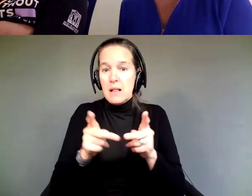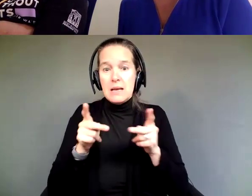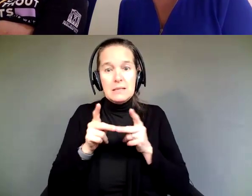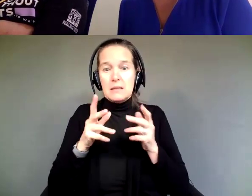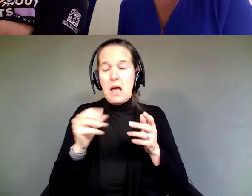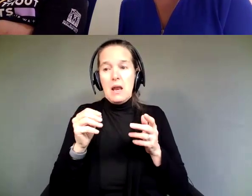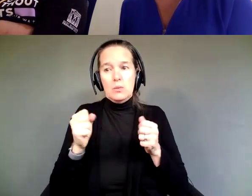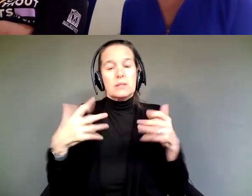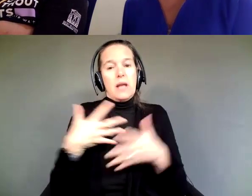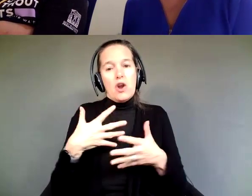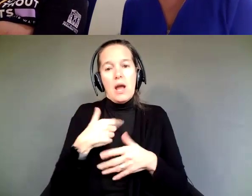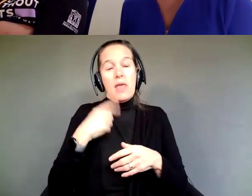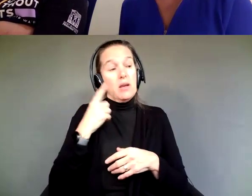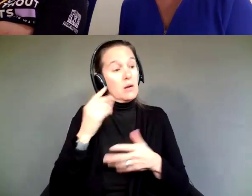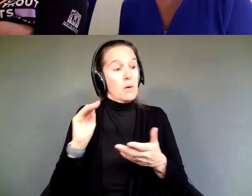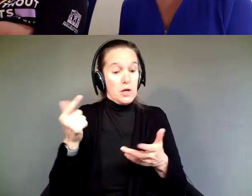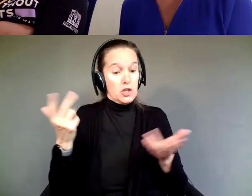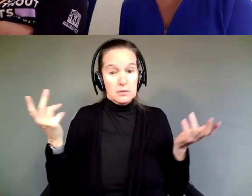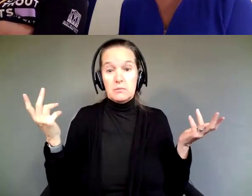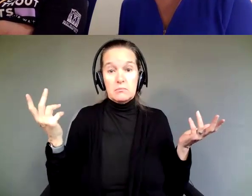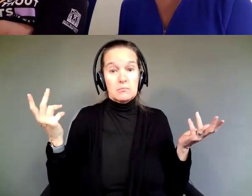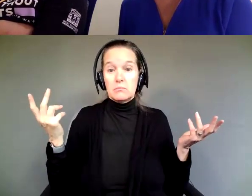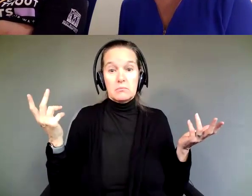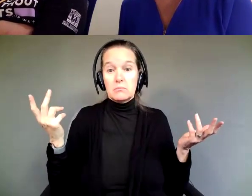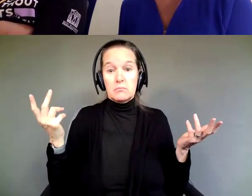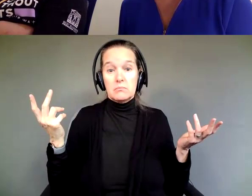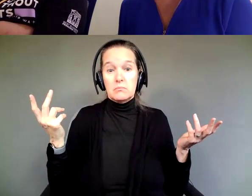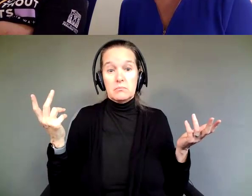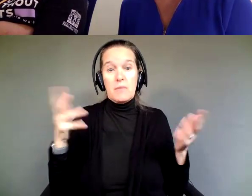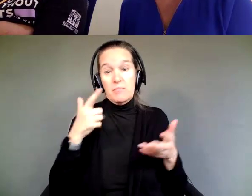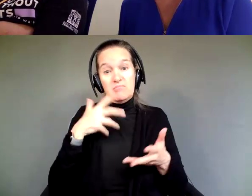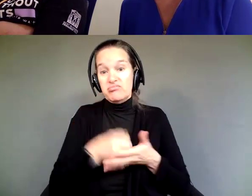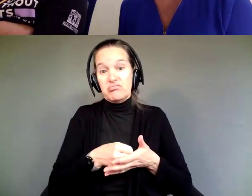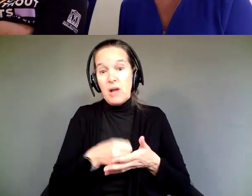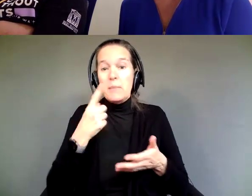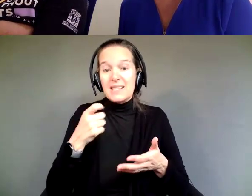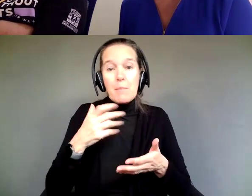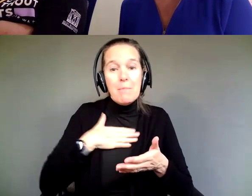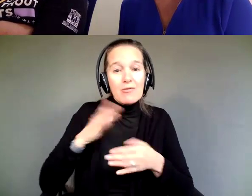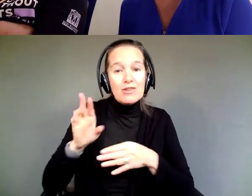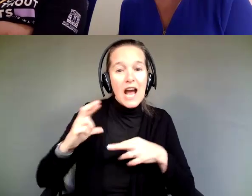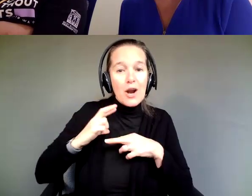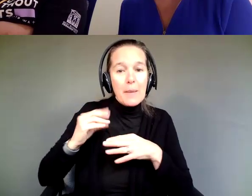I thought, oh, my goodness, here goes. Because I put my retirement money into this, so I was like, oh, goodness!